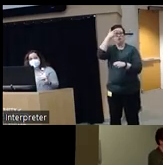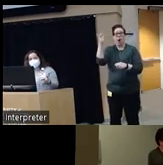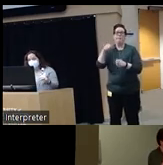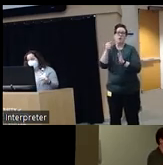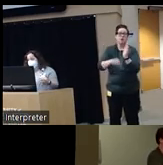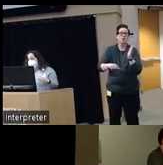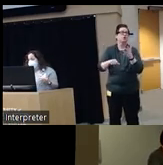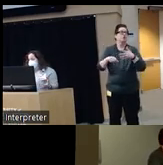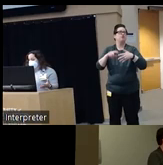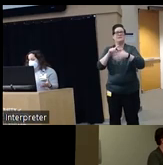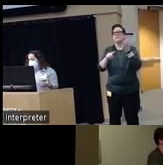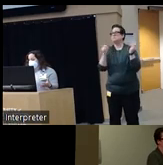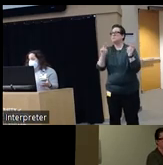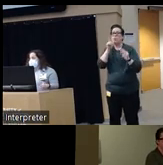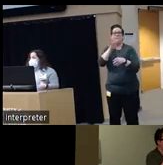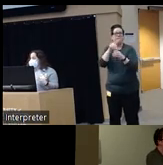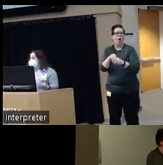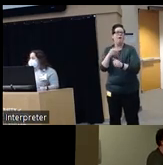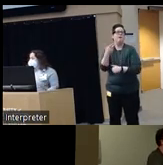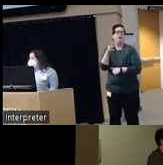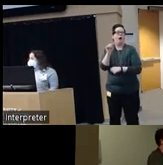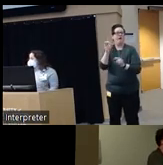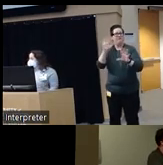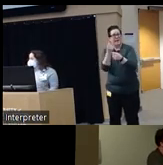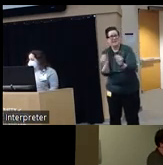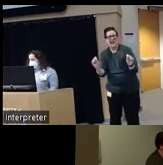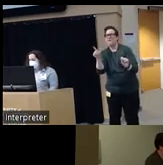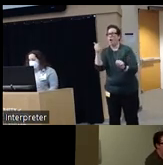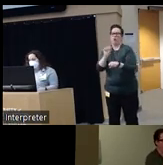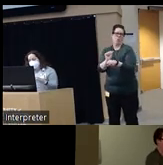who've been involved in gun violence safety and some new initiatives here at the University so